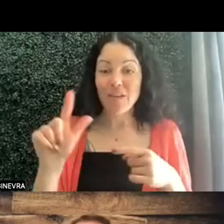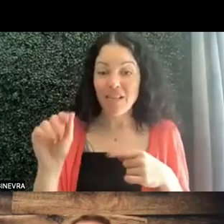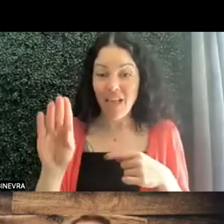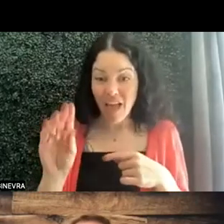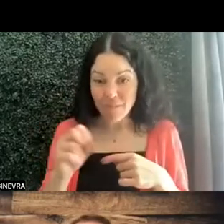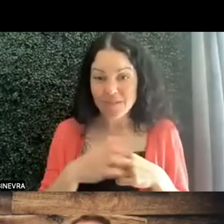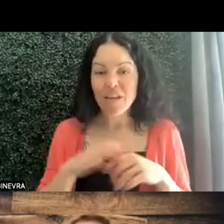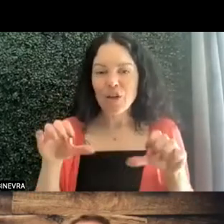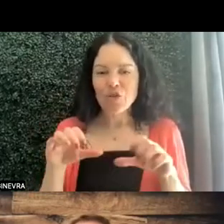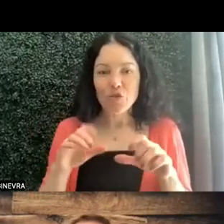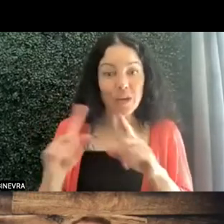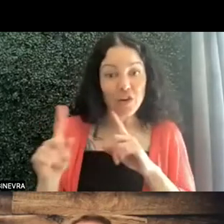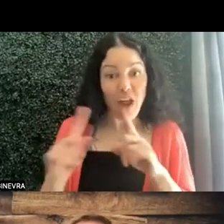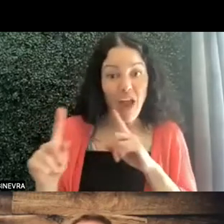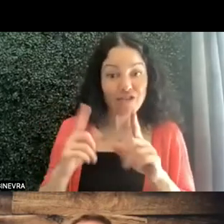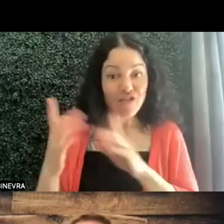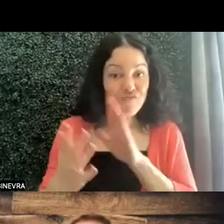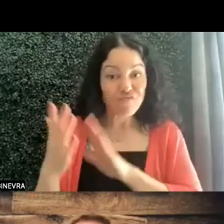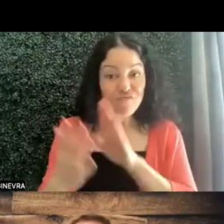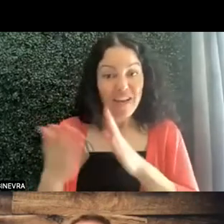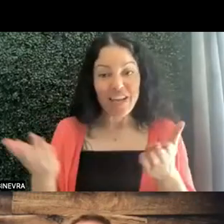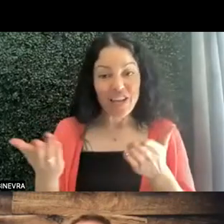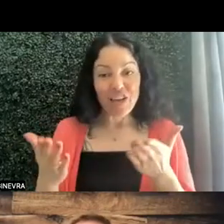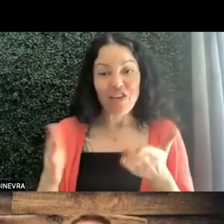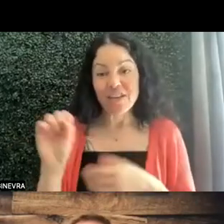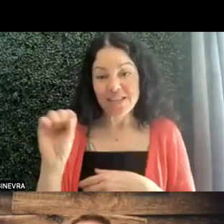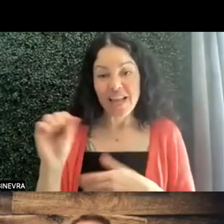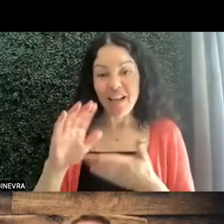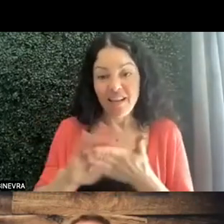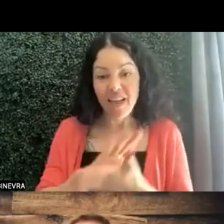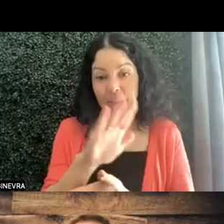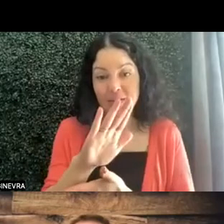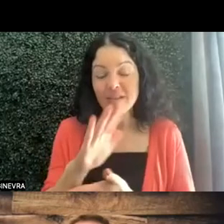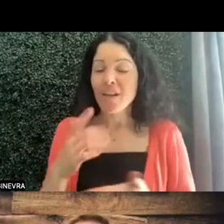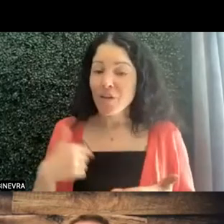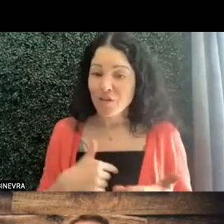some interactive experiences here on our campus here in Seattle. So while we do have one student who